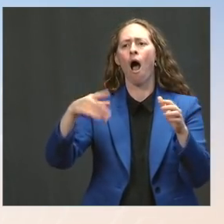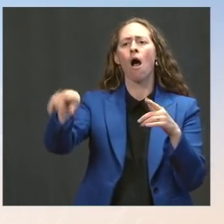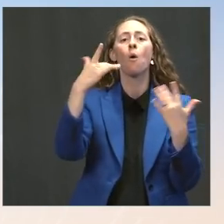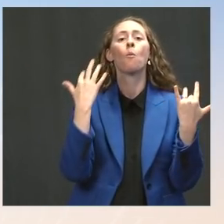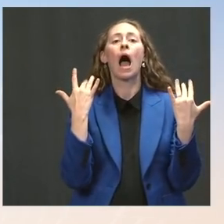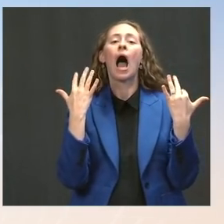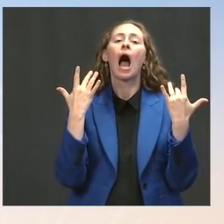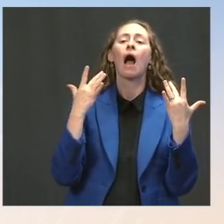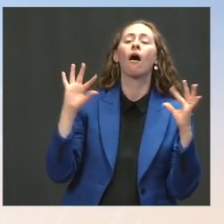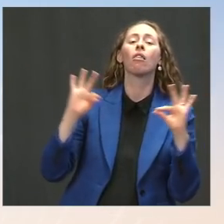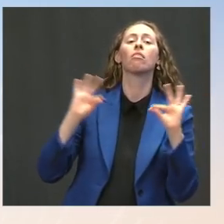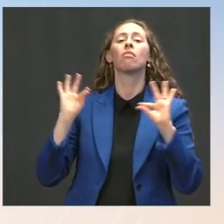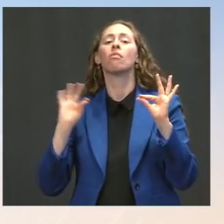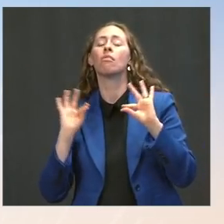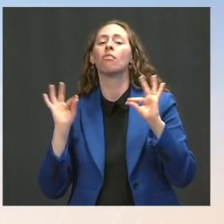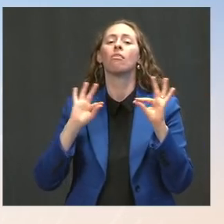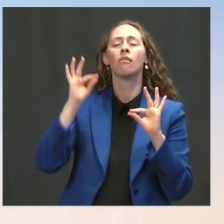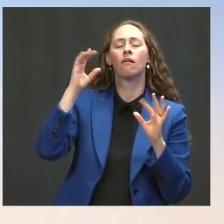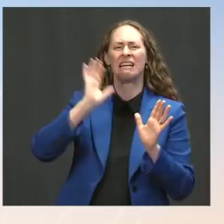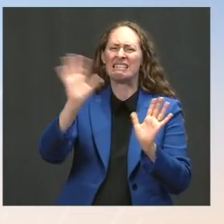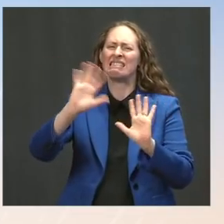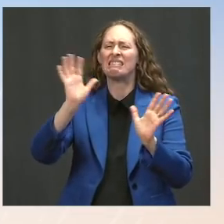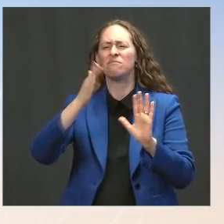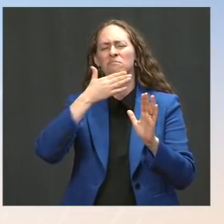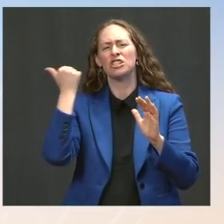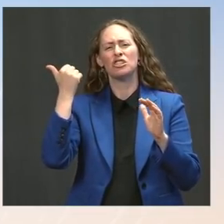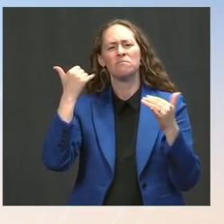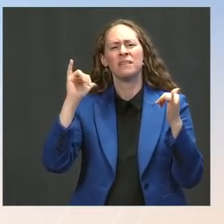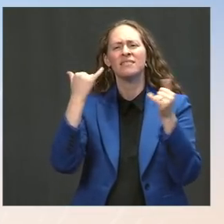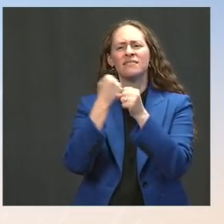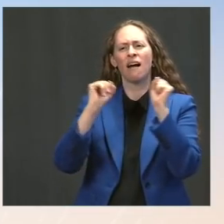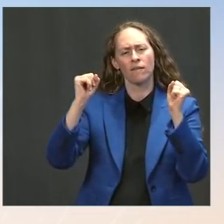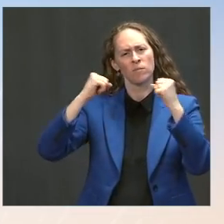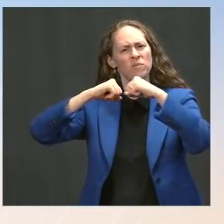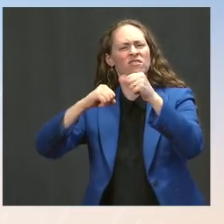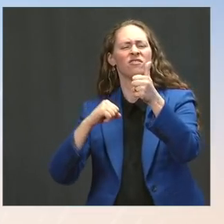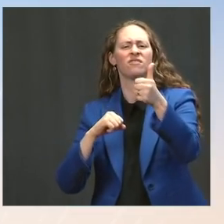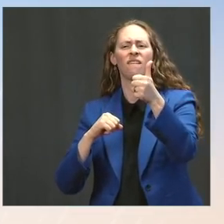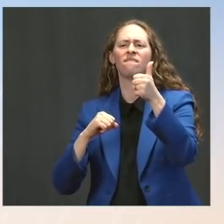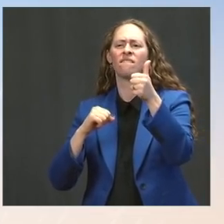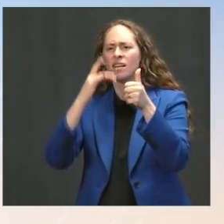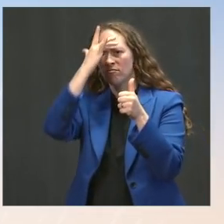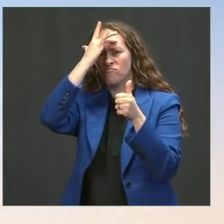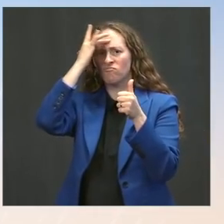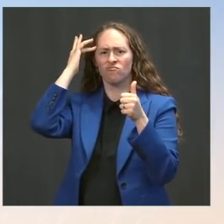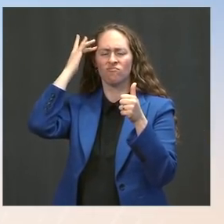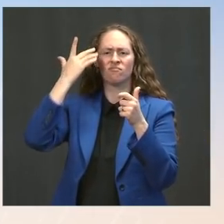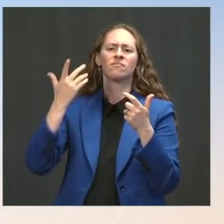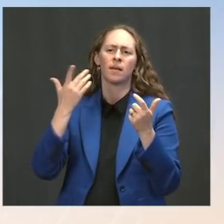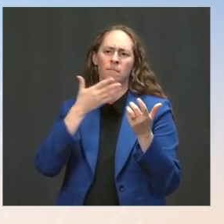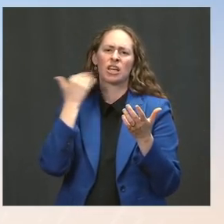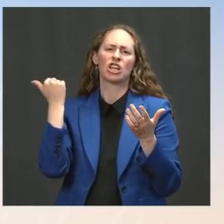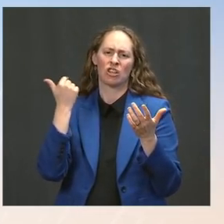And so, again, the reality is: It's preventable. We welcome people's questions around the country about vaccines and their efficacy. We'll be here for people,